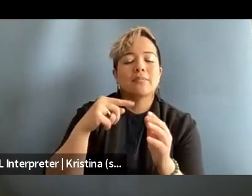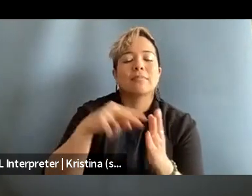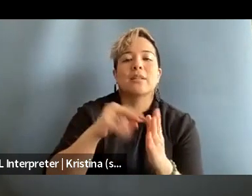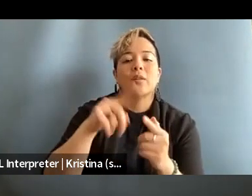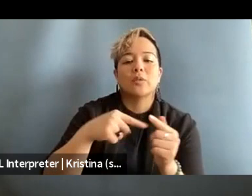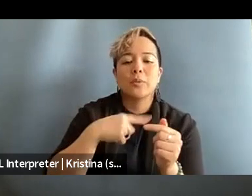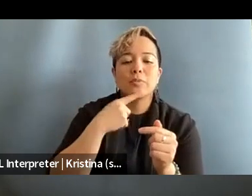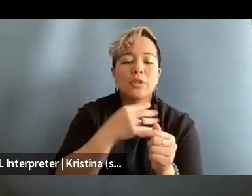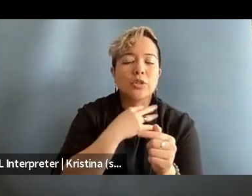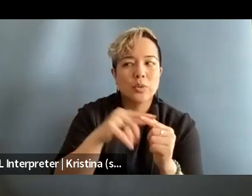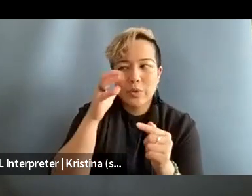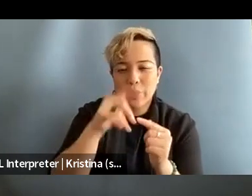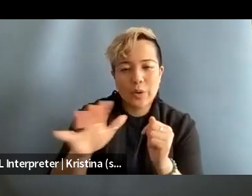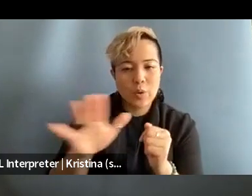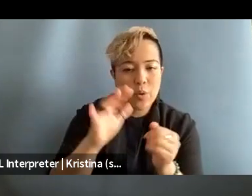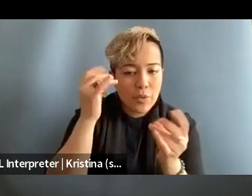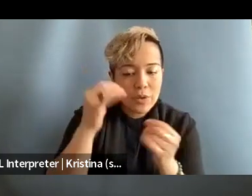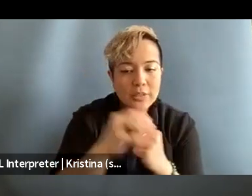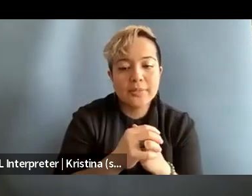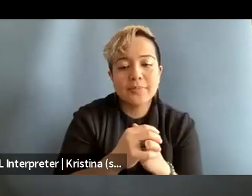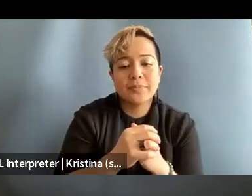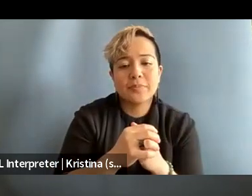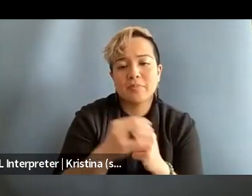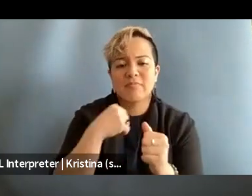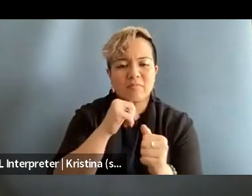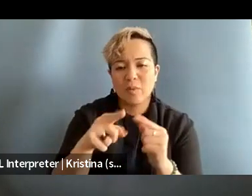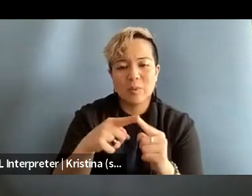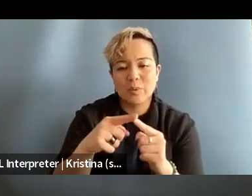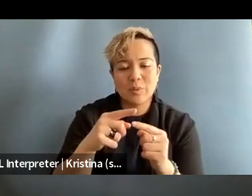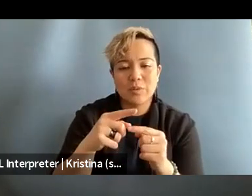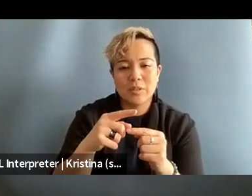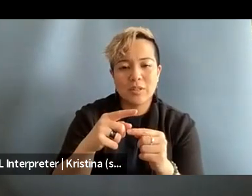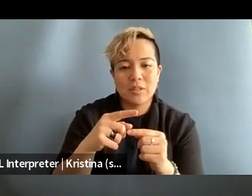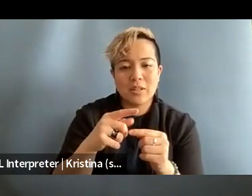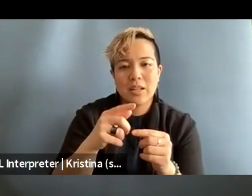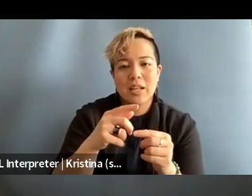'cause I'm curious to hear y'all's thoughts and I'm not gonna name the question askers for the video.